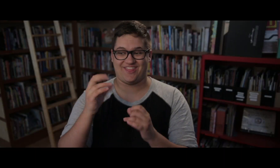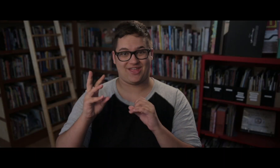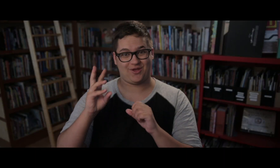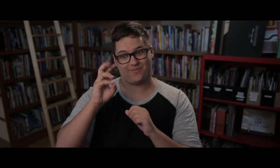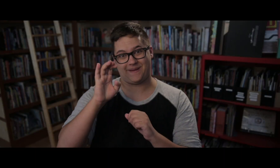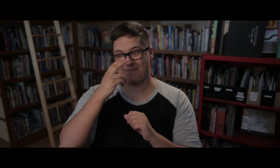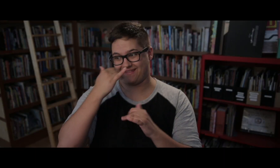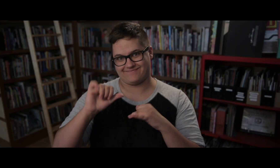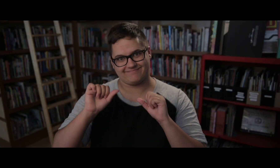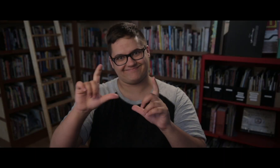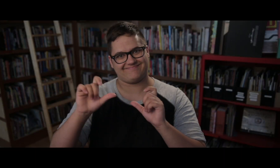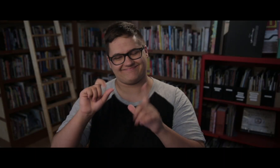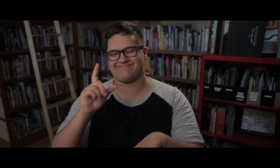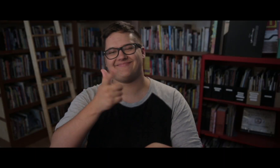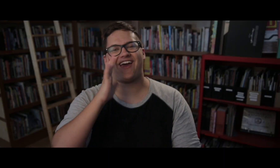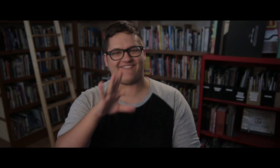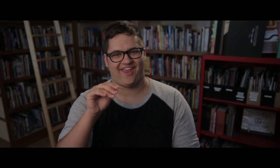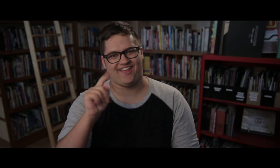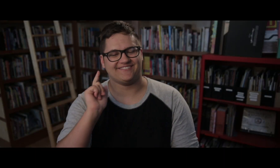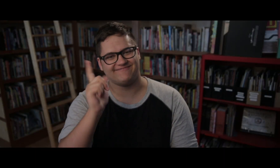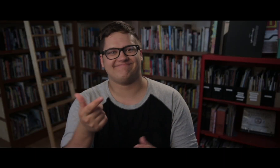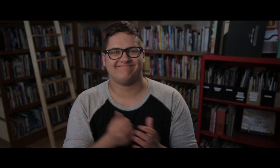Web comics will soon be released. You’ll find out more later.